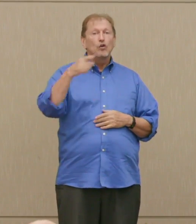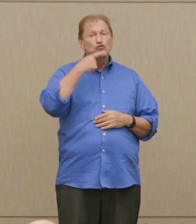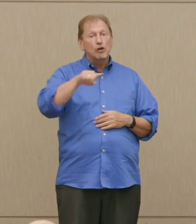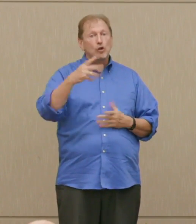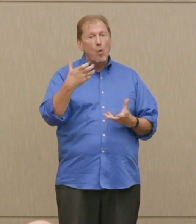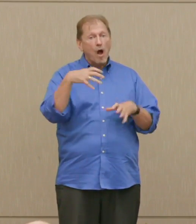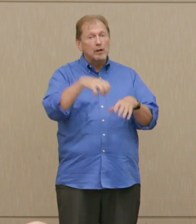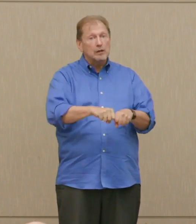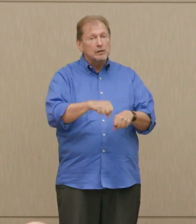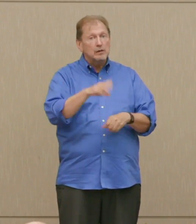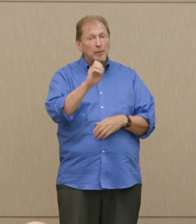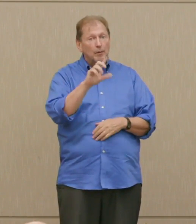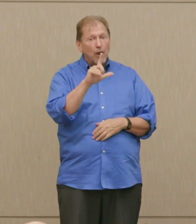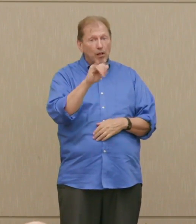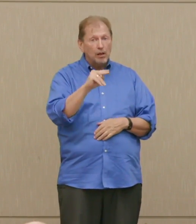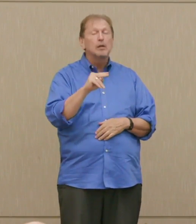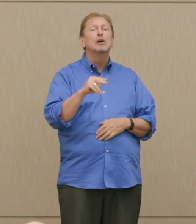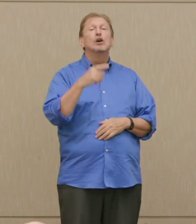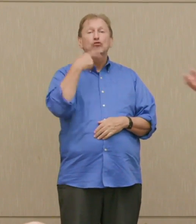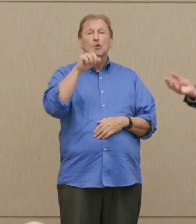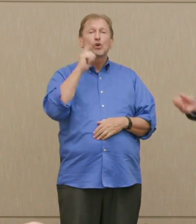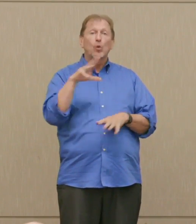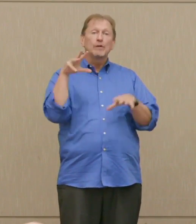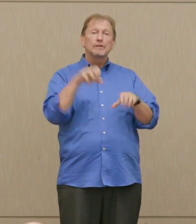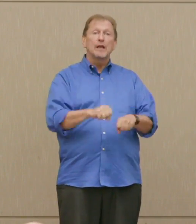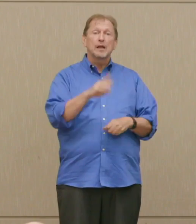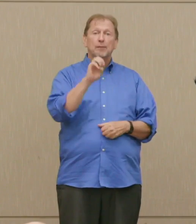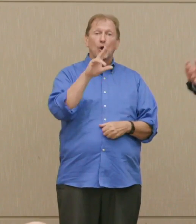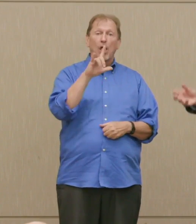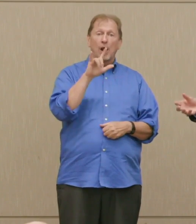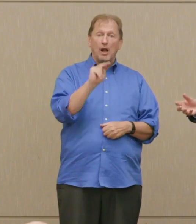They would have walked into Berlin if they could have easily at any time, arrested our